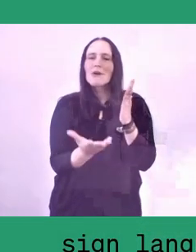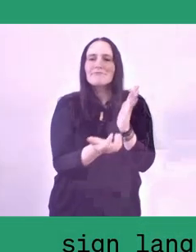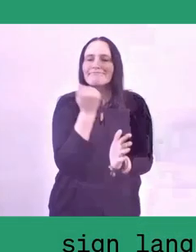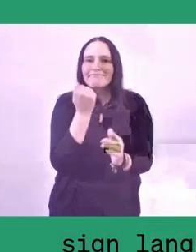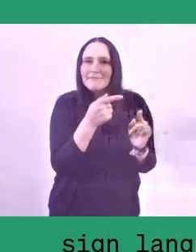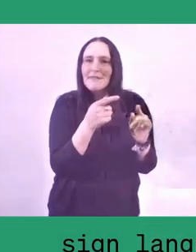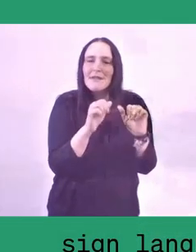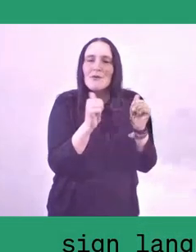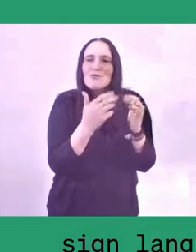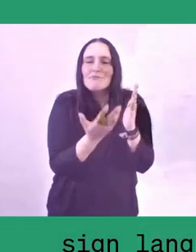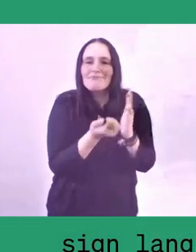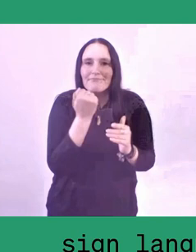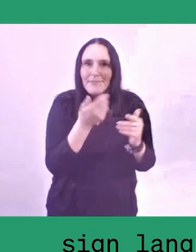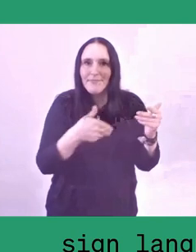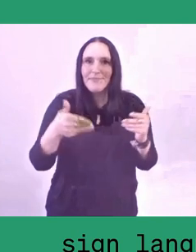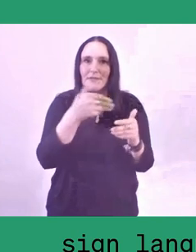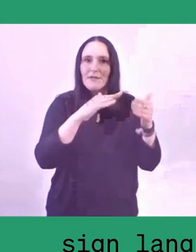Yes. How do you overcome prejudices in the lumbung?